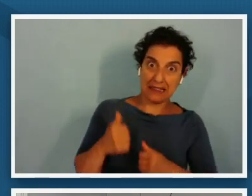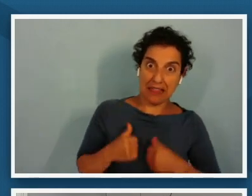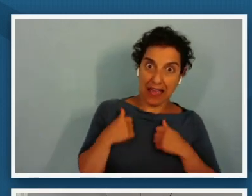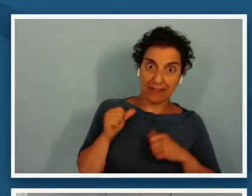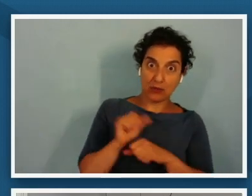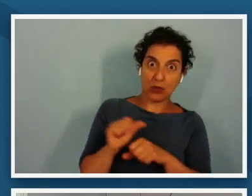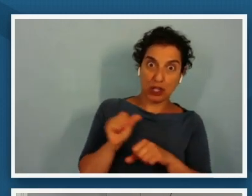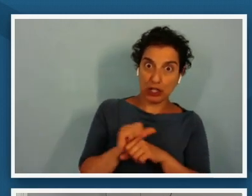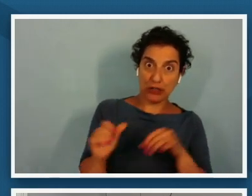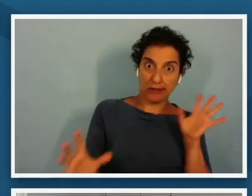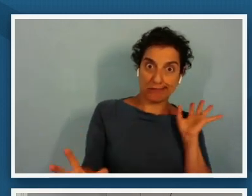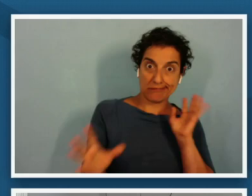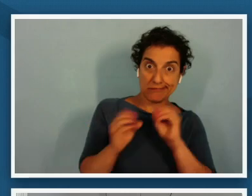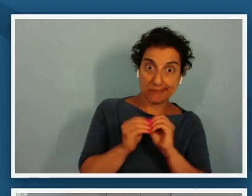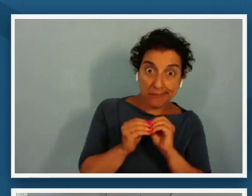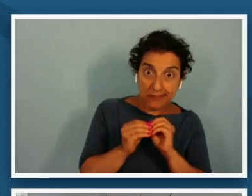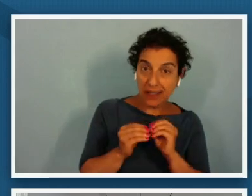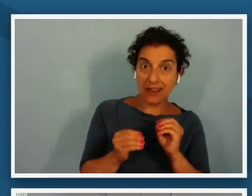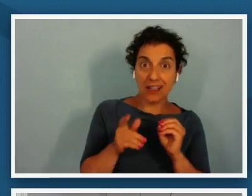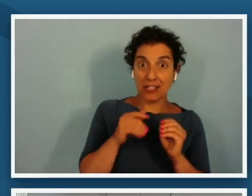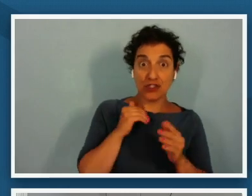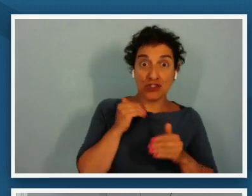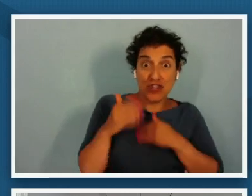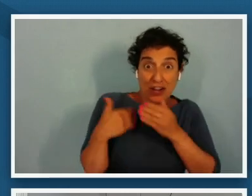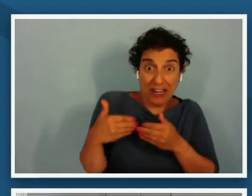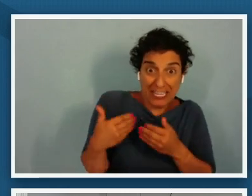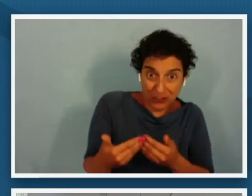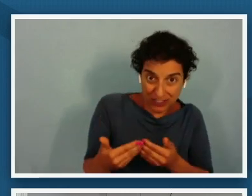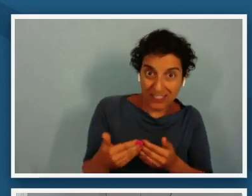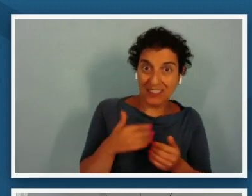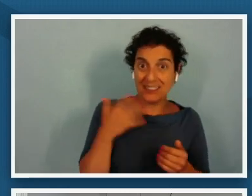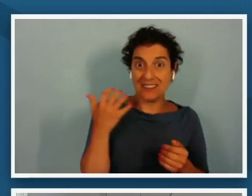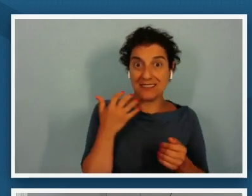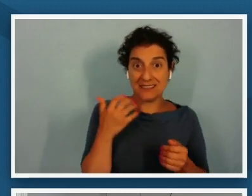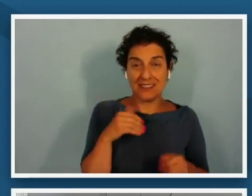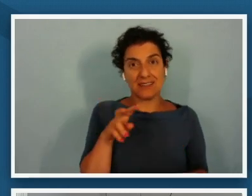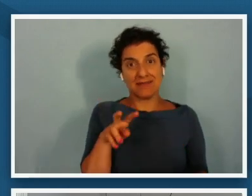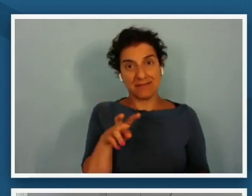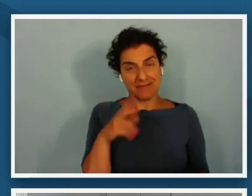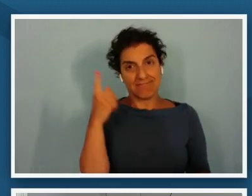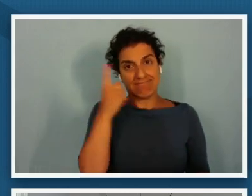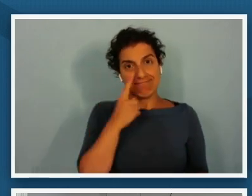essentially generations and and um i it